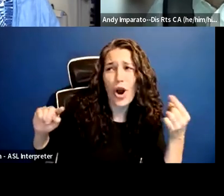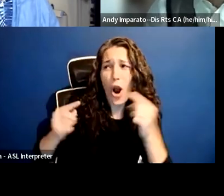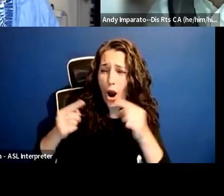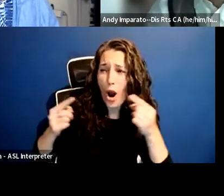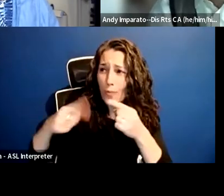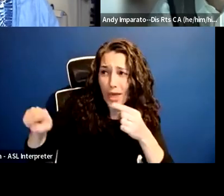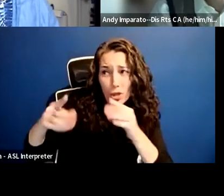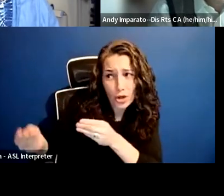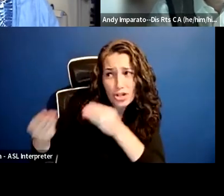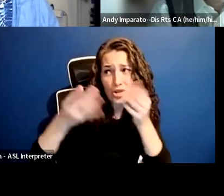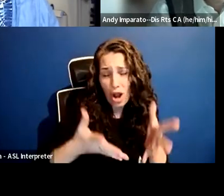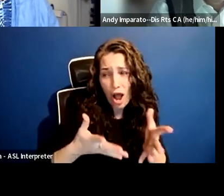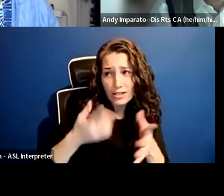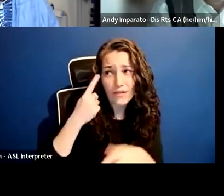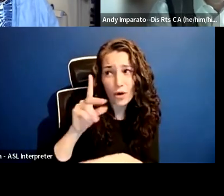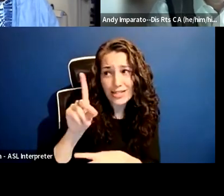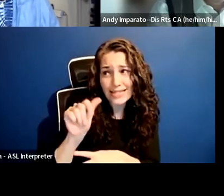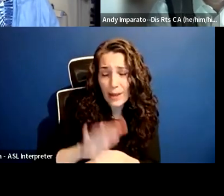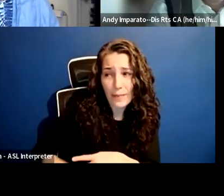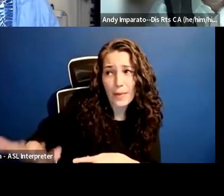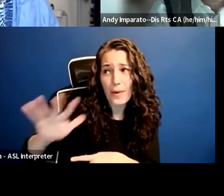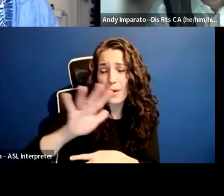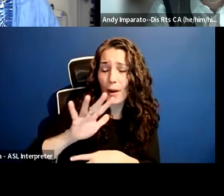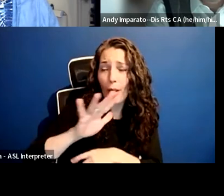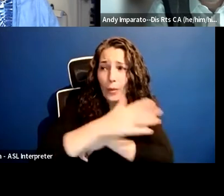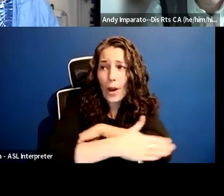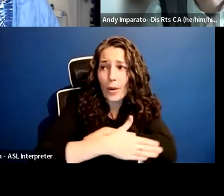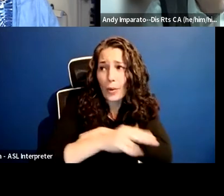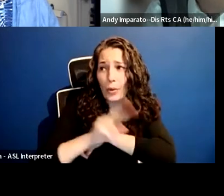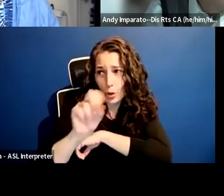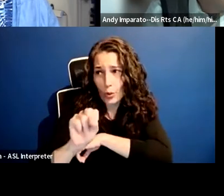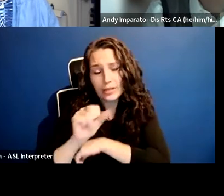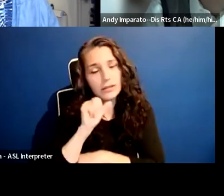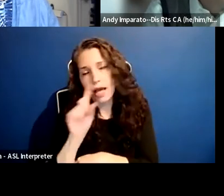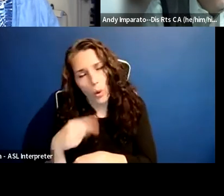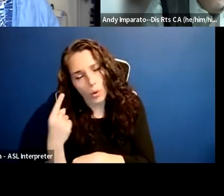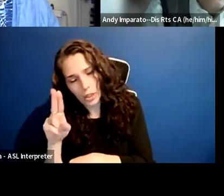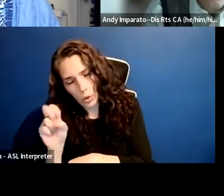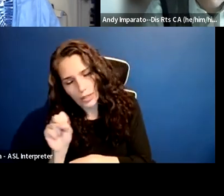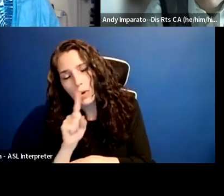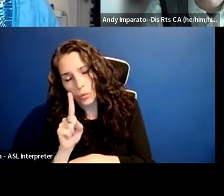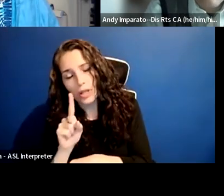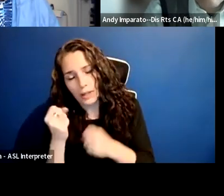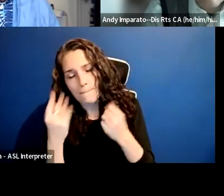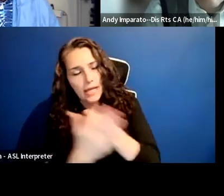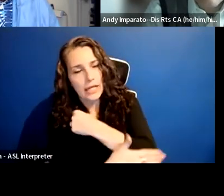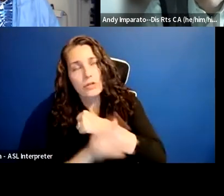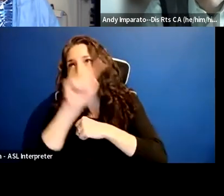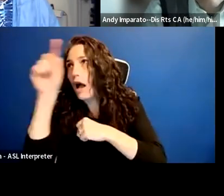around the United States, and quite frankly, it's not just United States, because countries around the world look to the United States